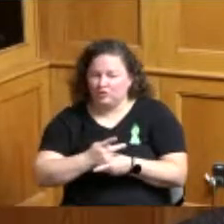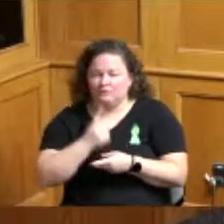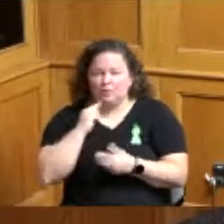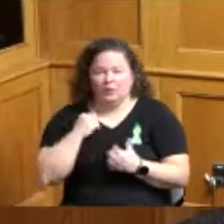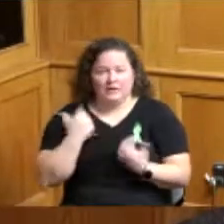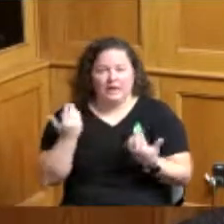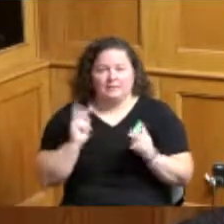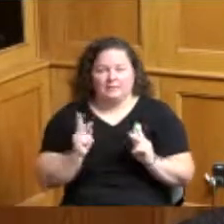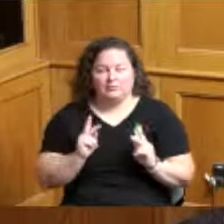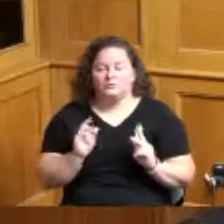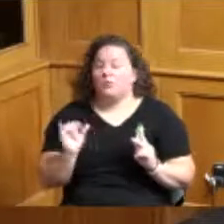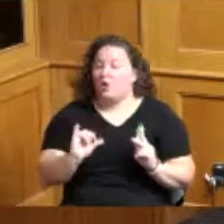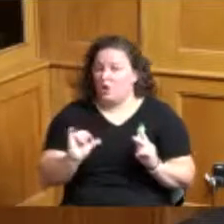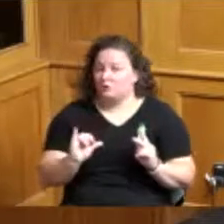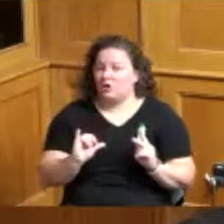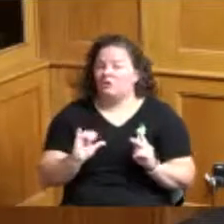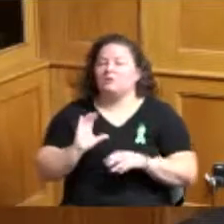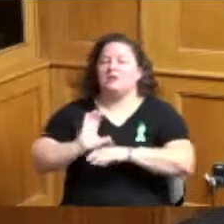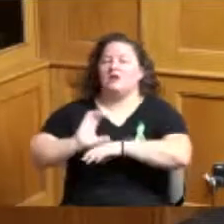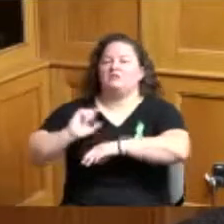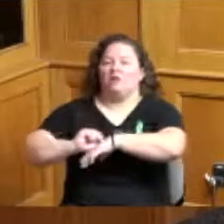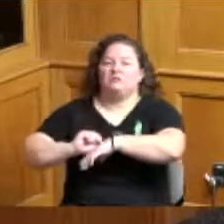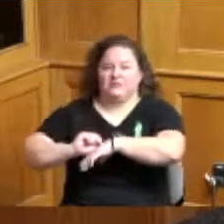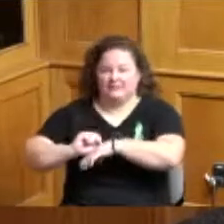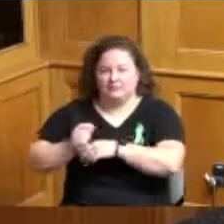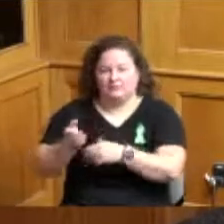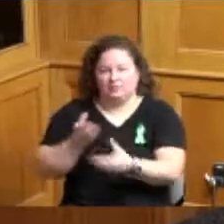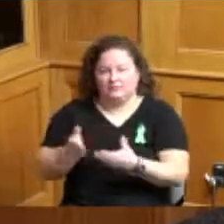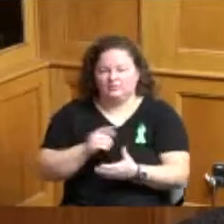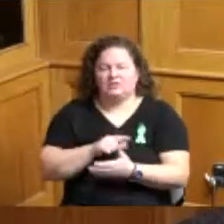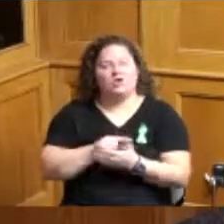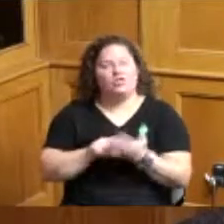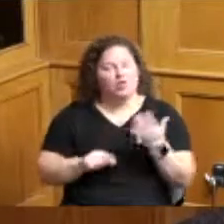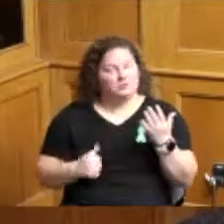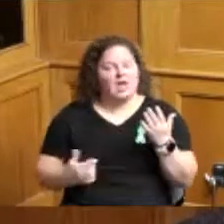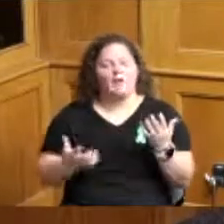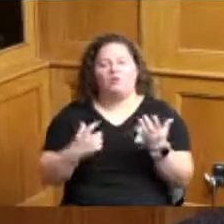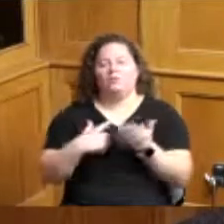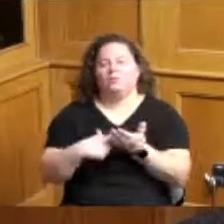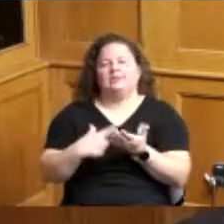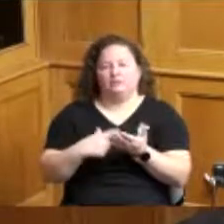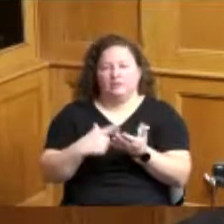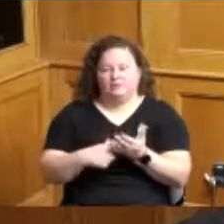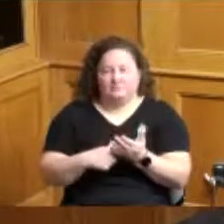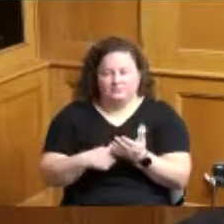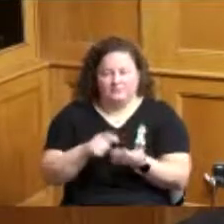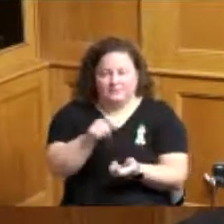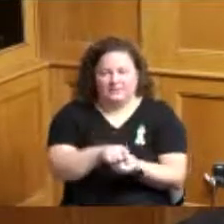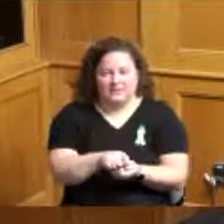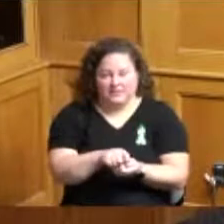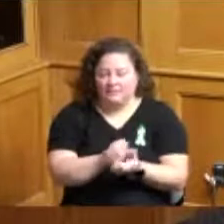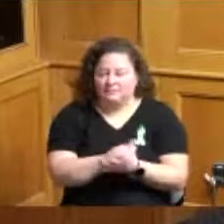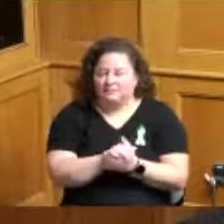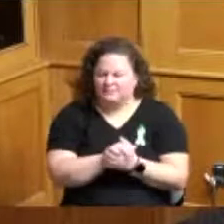and consulting services those are the ones that I want to speak about there's one thing on the front